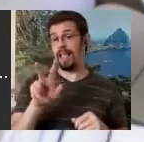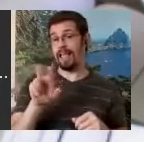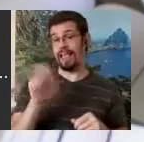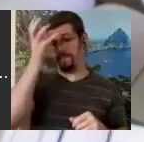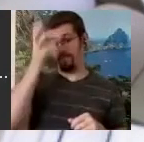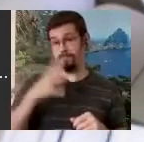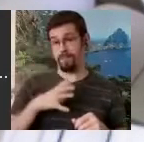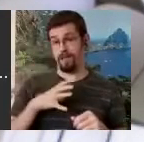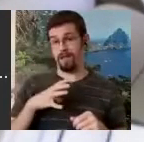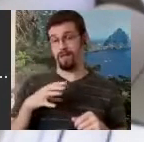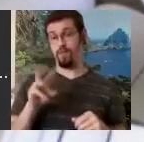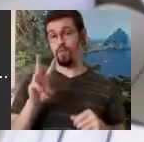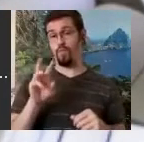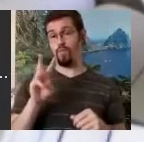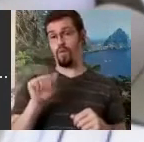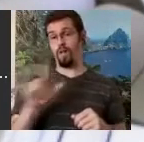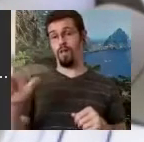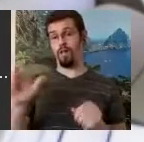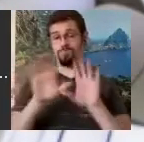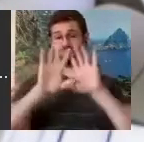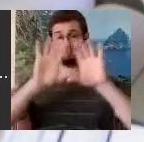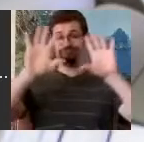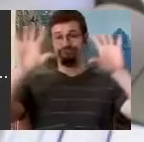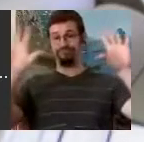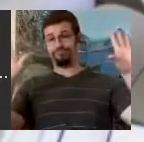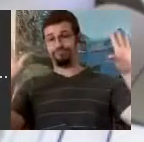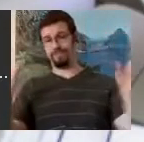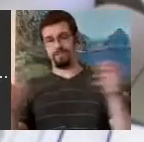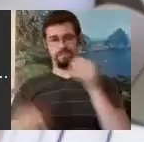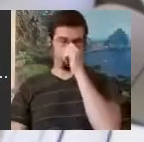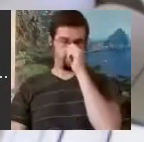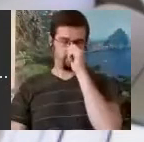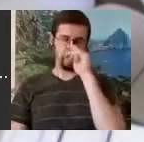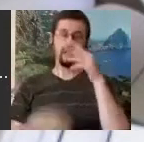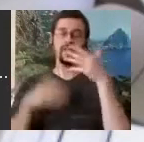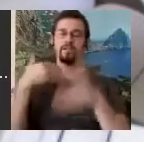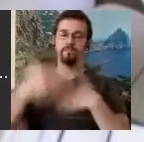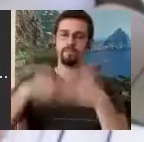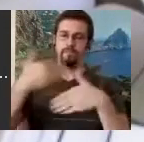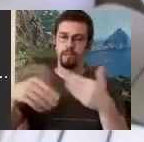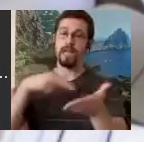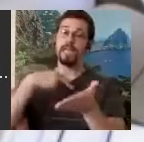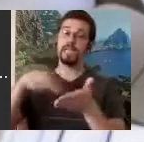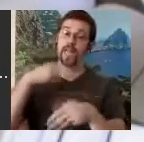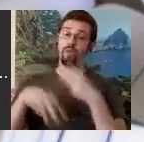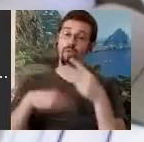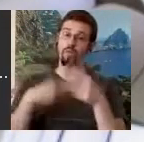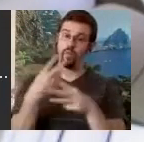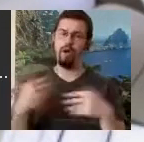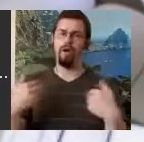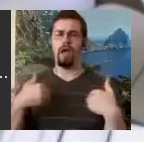in the dance world, there were notation systems over time, and one of